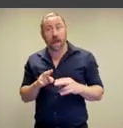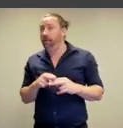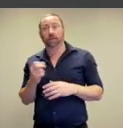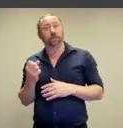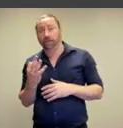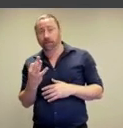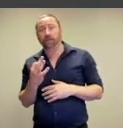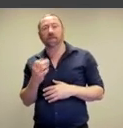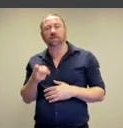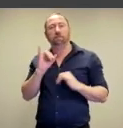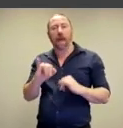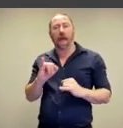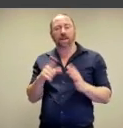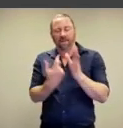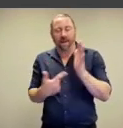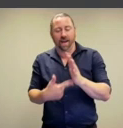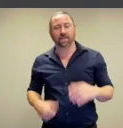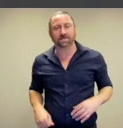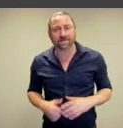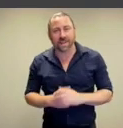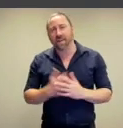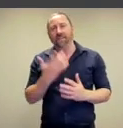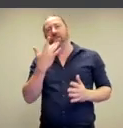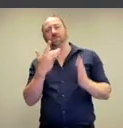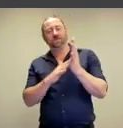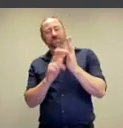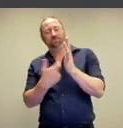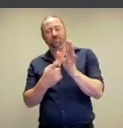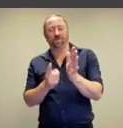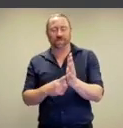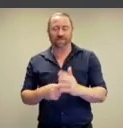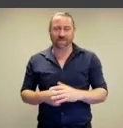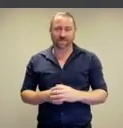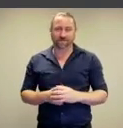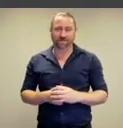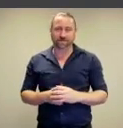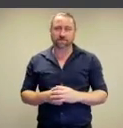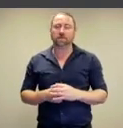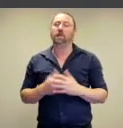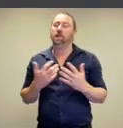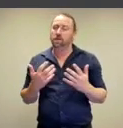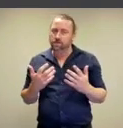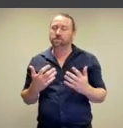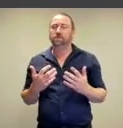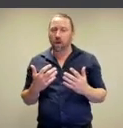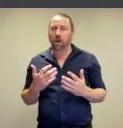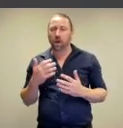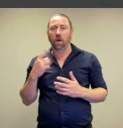and if it doesn't it is bad art